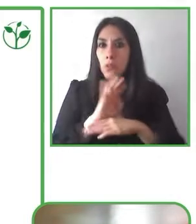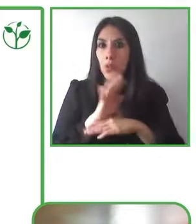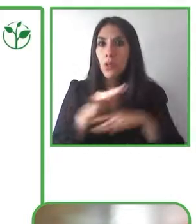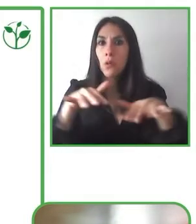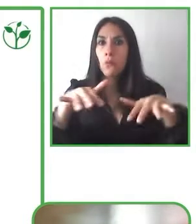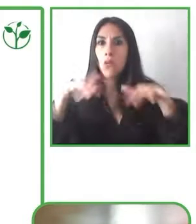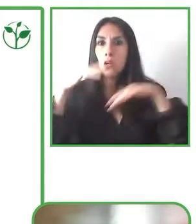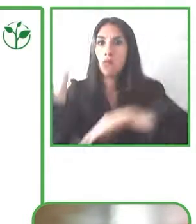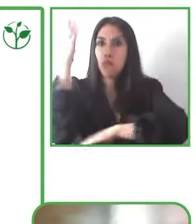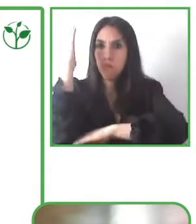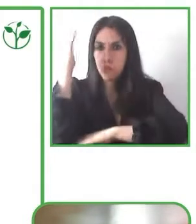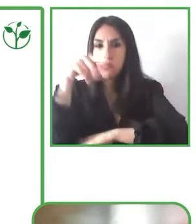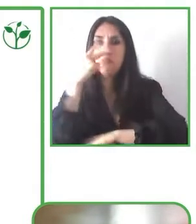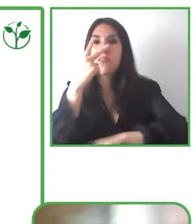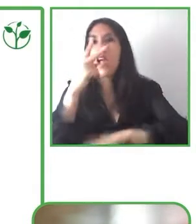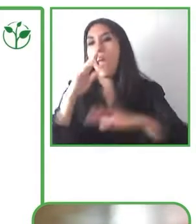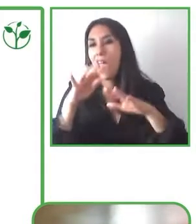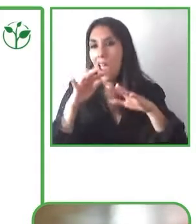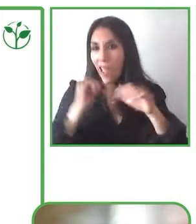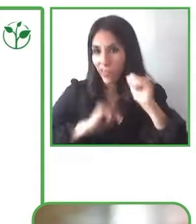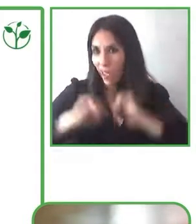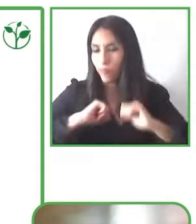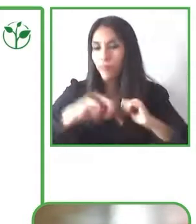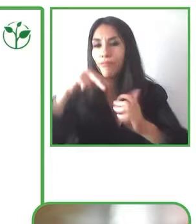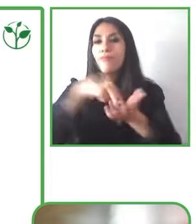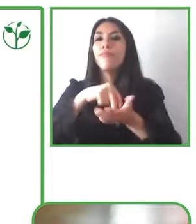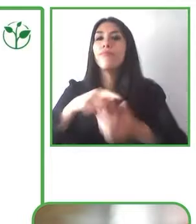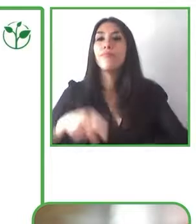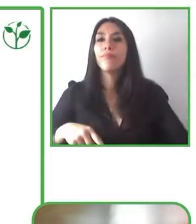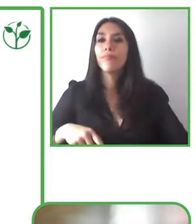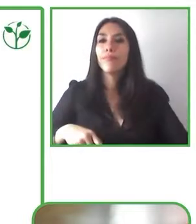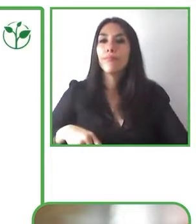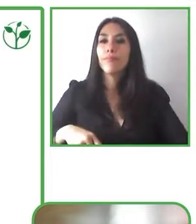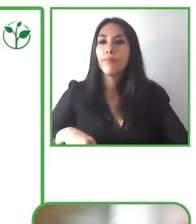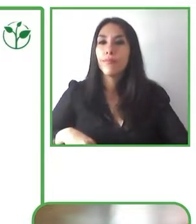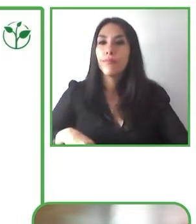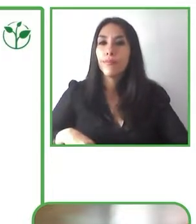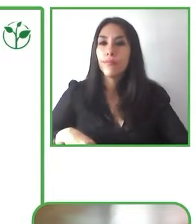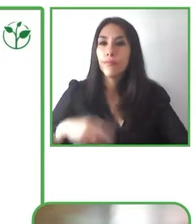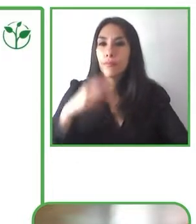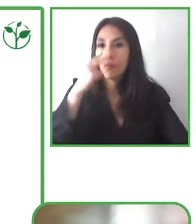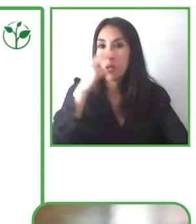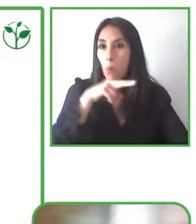We have subtitles and audio descriptions of the movies so that